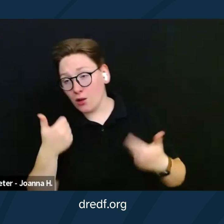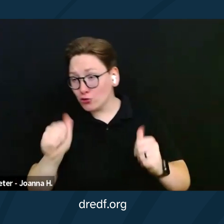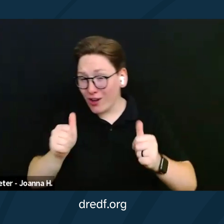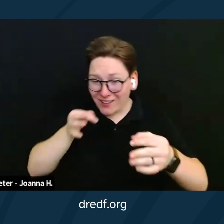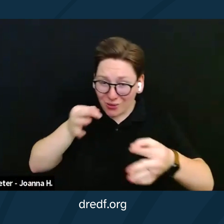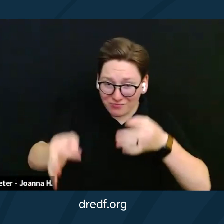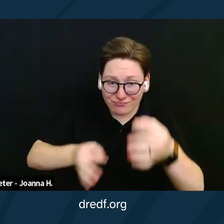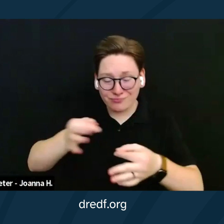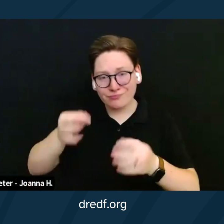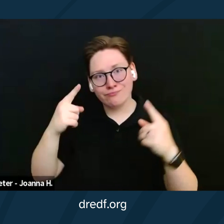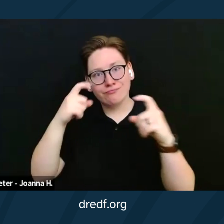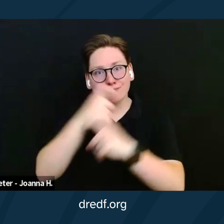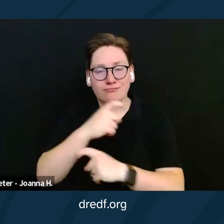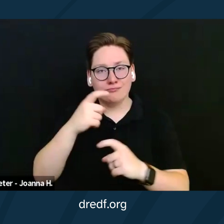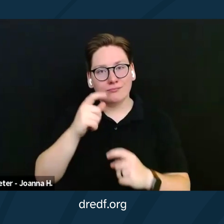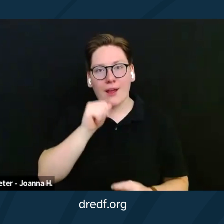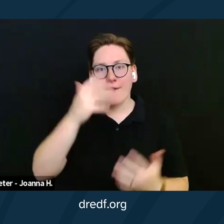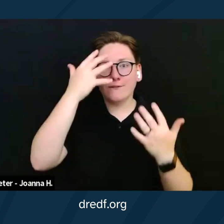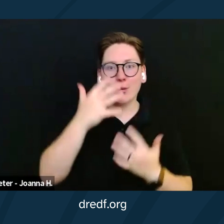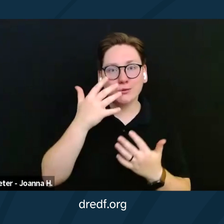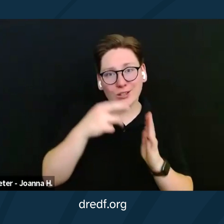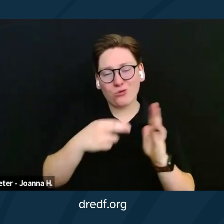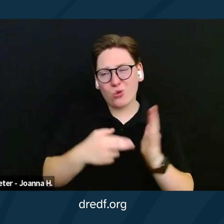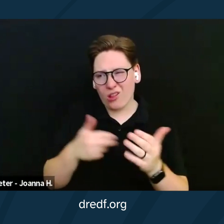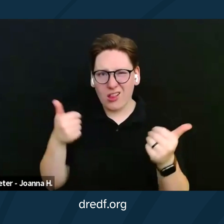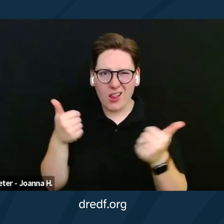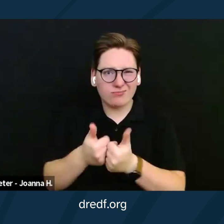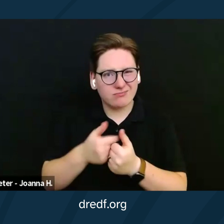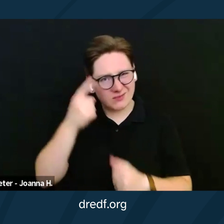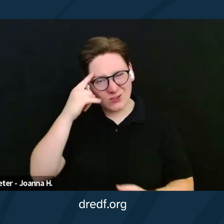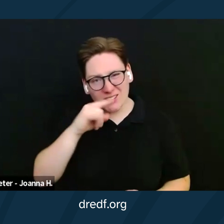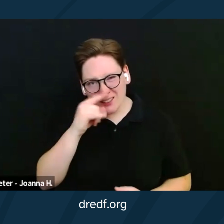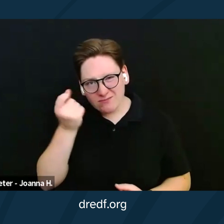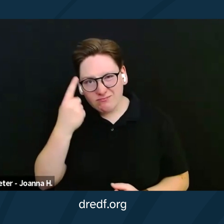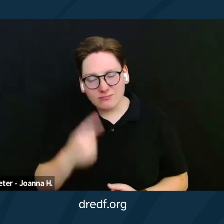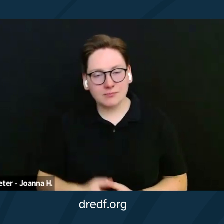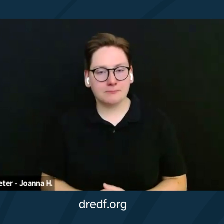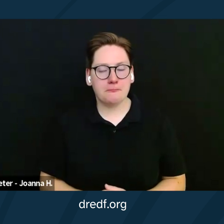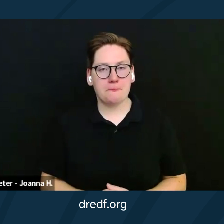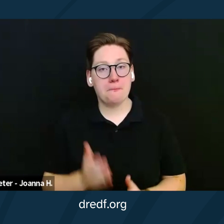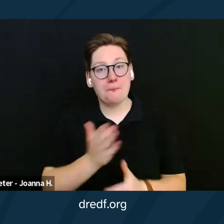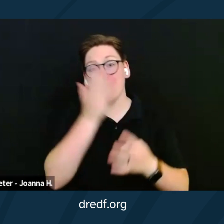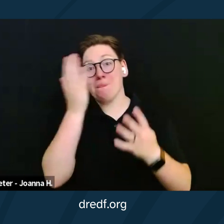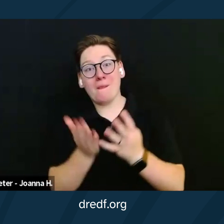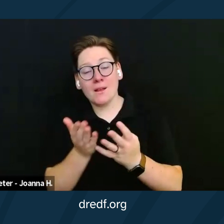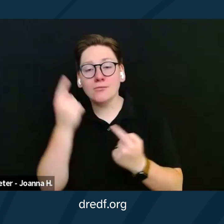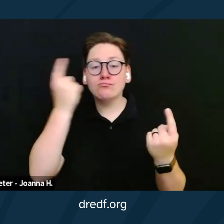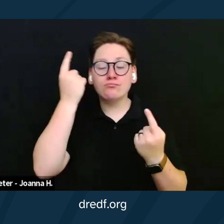to them is challenging. When it comes to considering adoption to build the family of our choosing,